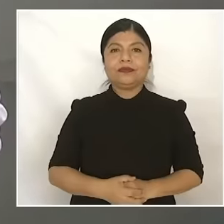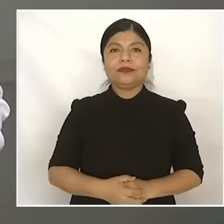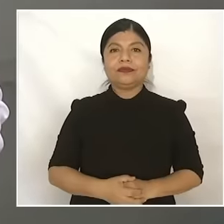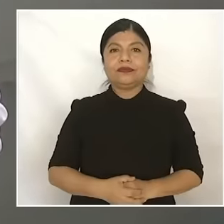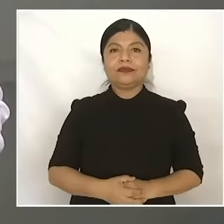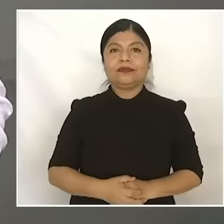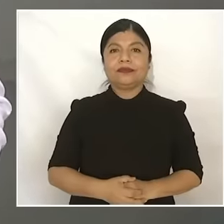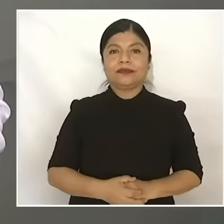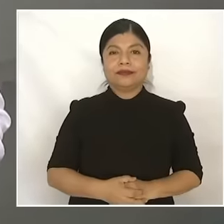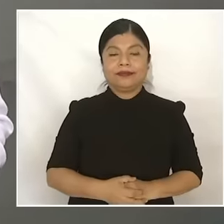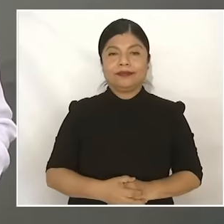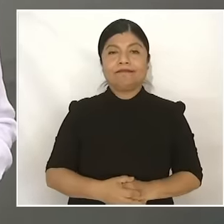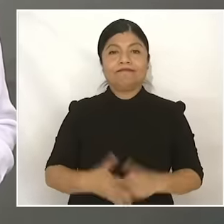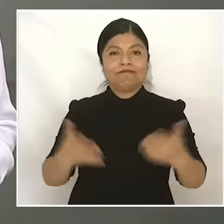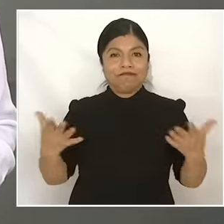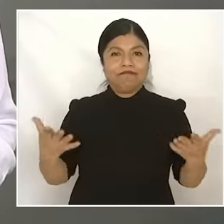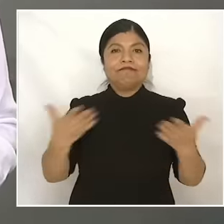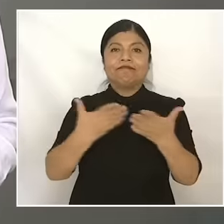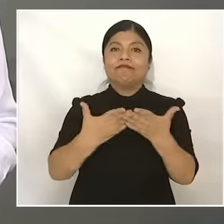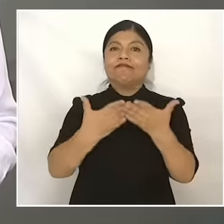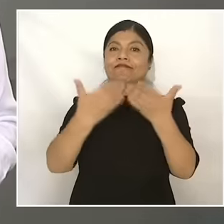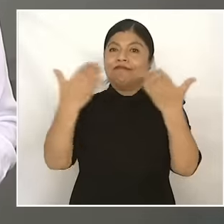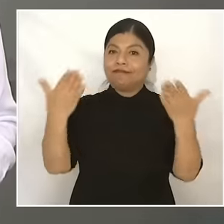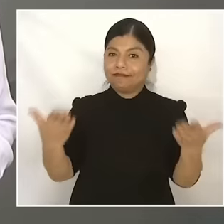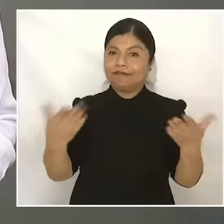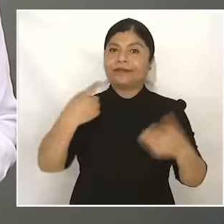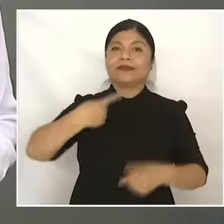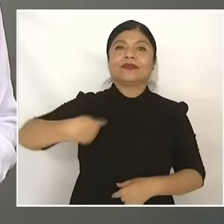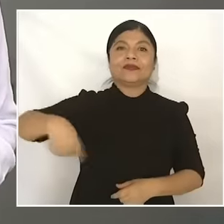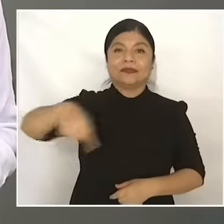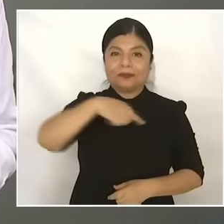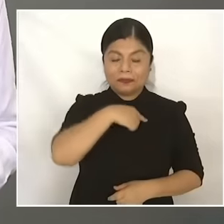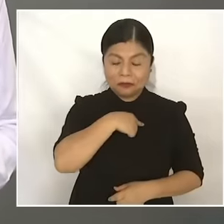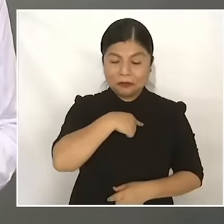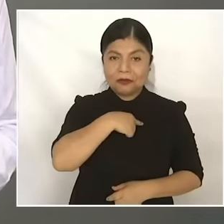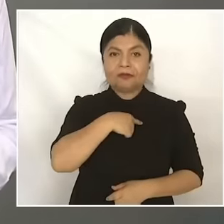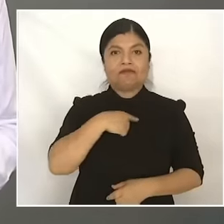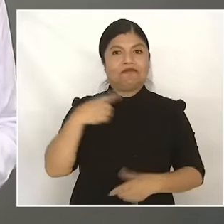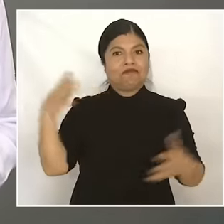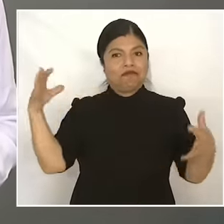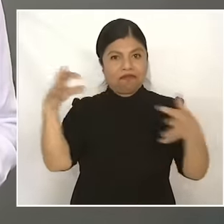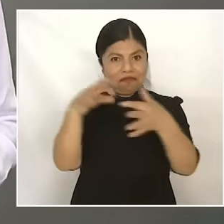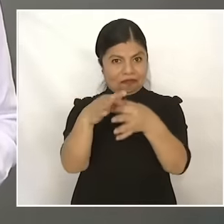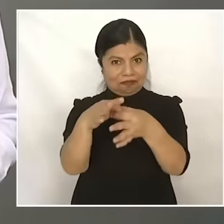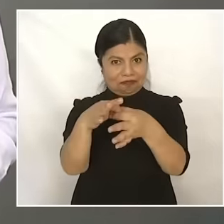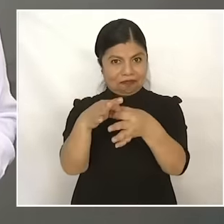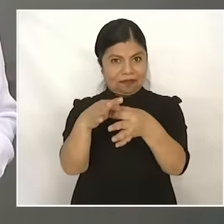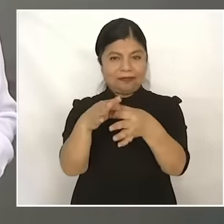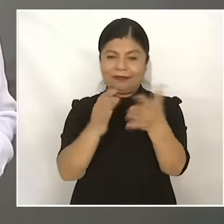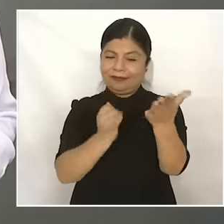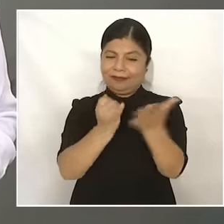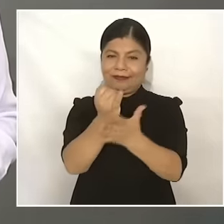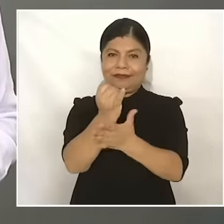it is a historic moment, we decided to make the fourth transformation